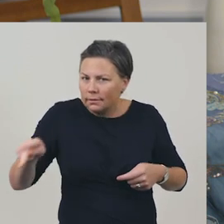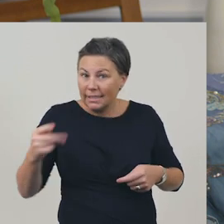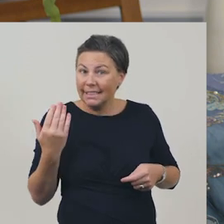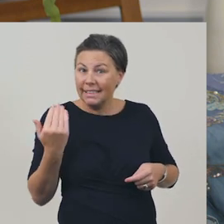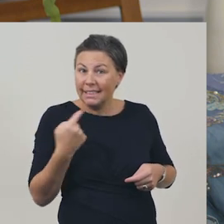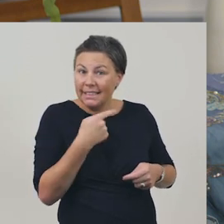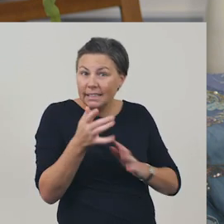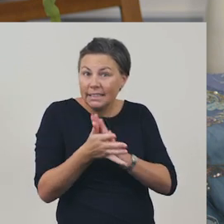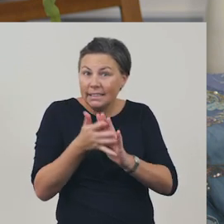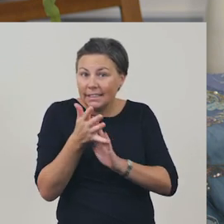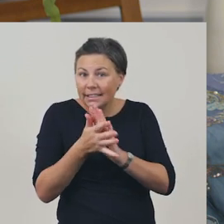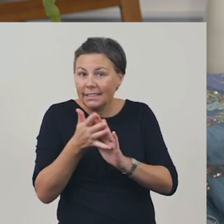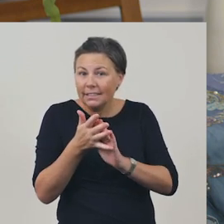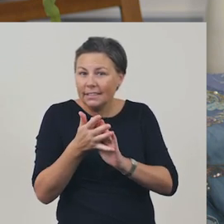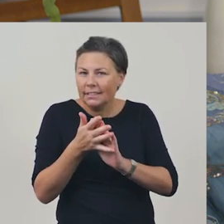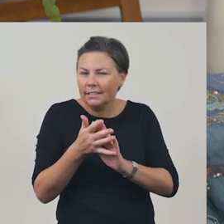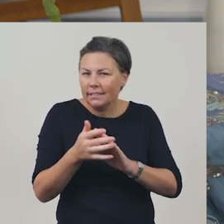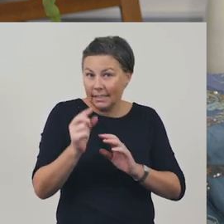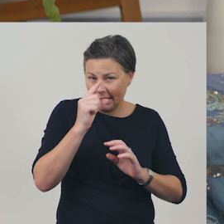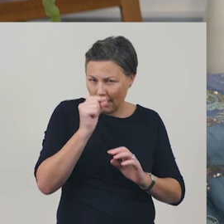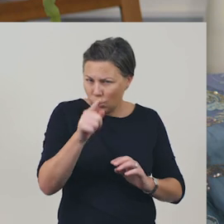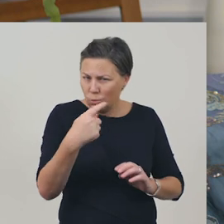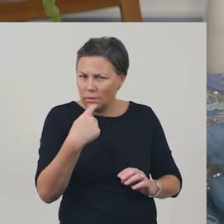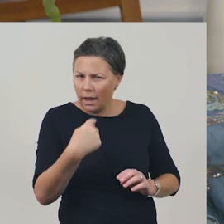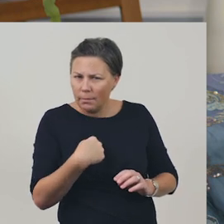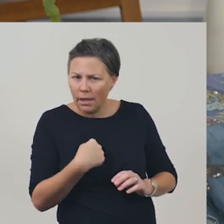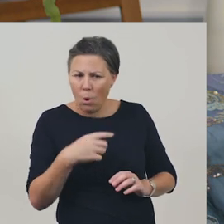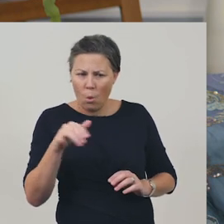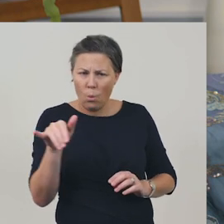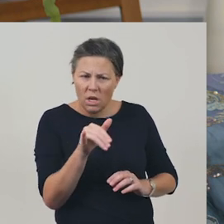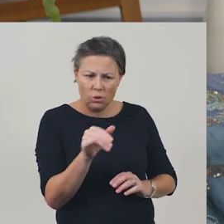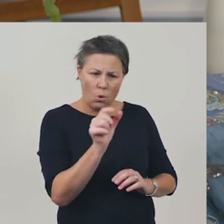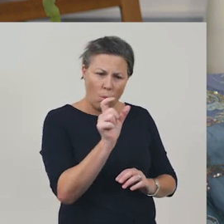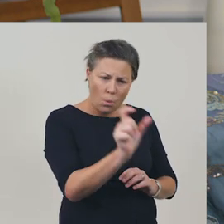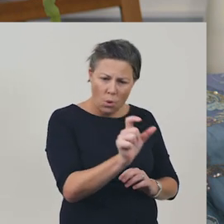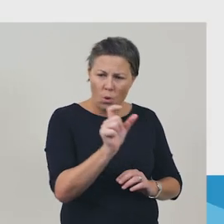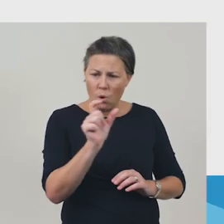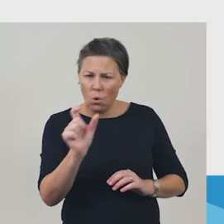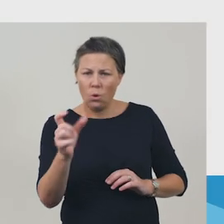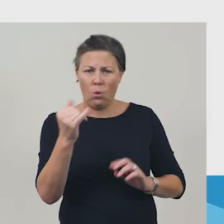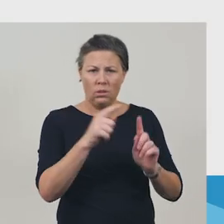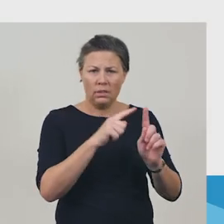What words or phrases did the poet repeat over and over again?